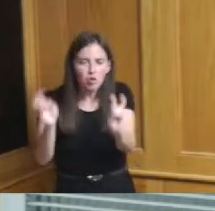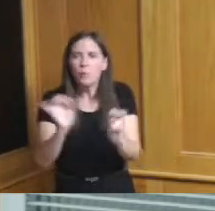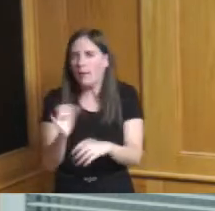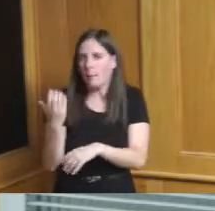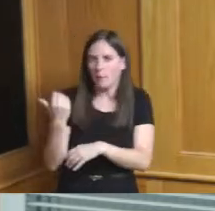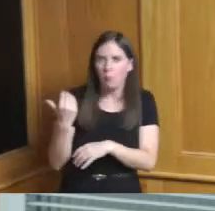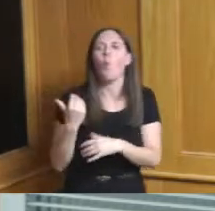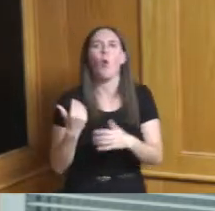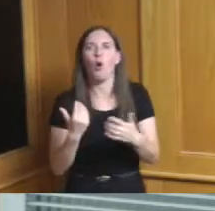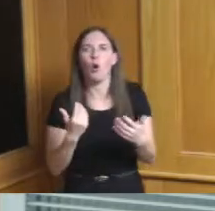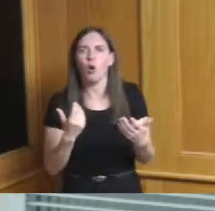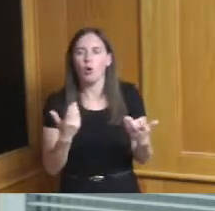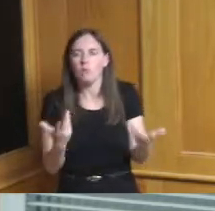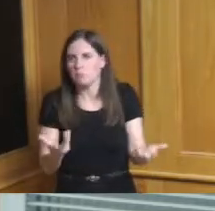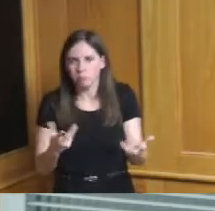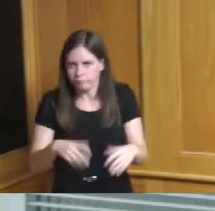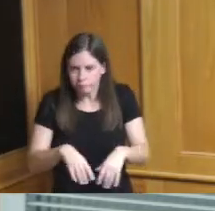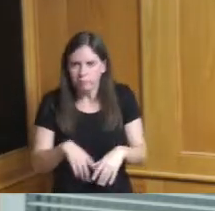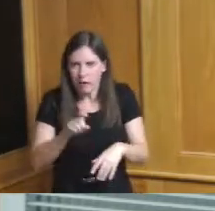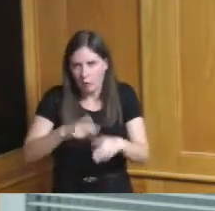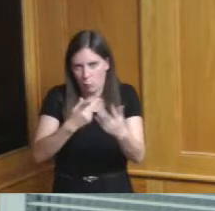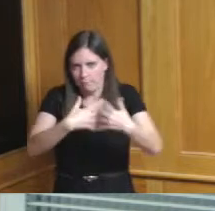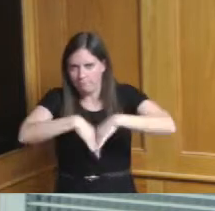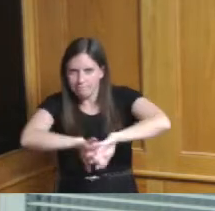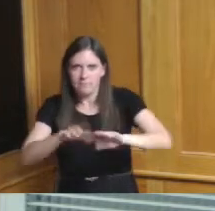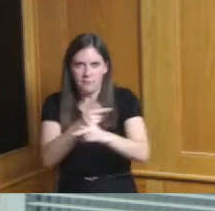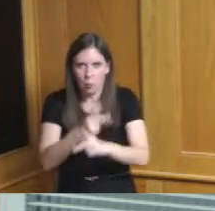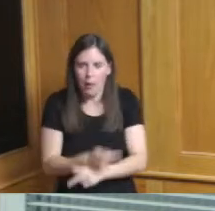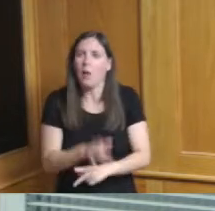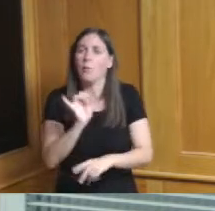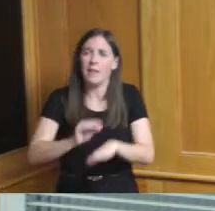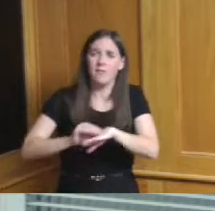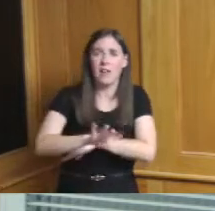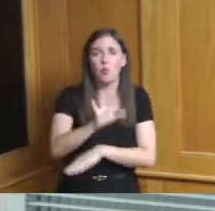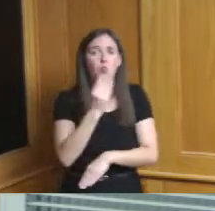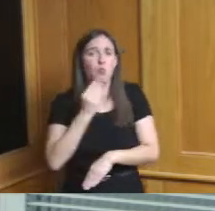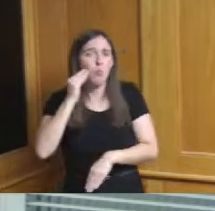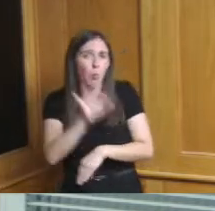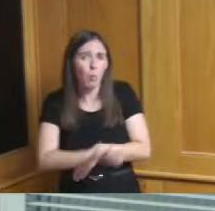still have to deal with so and and that affects your residential neighborhoods and you know from